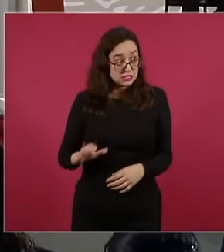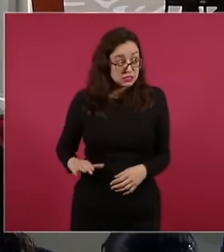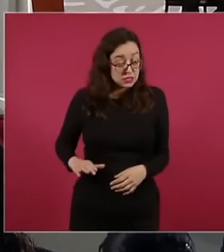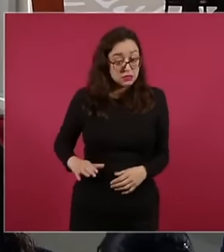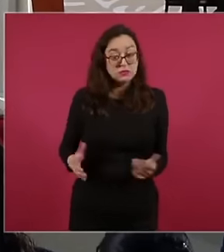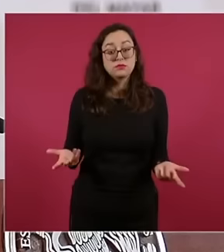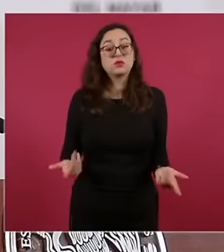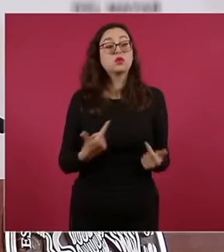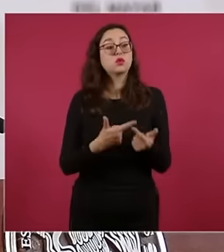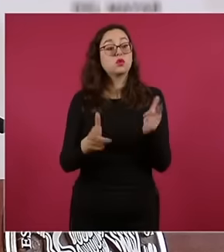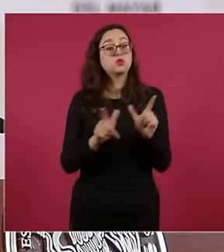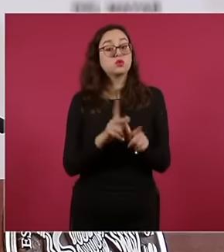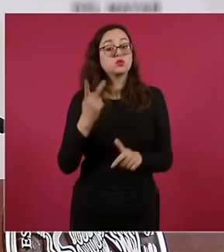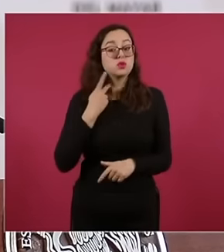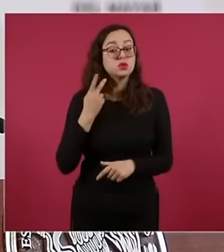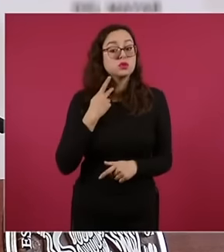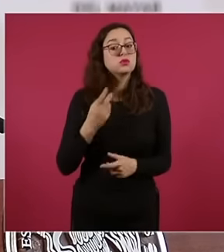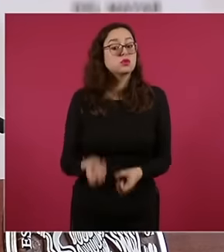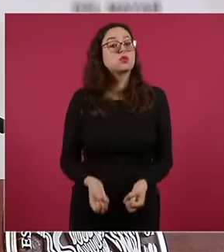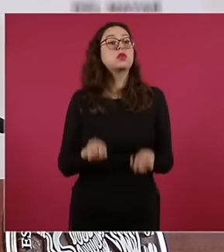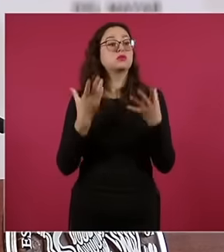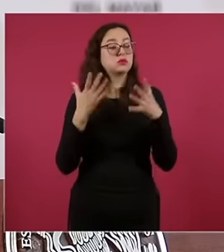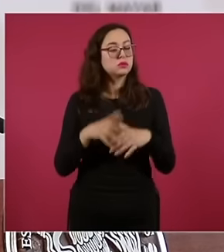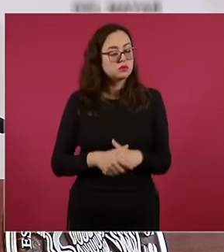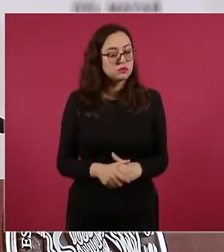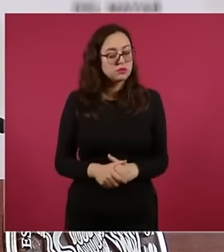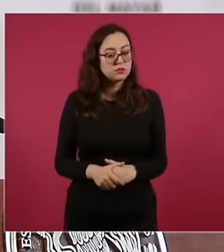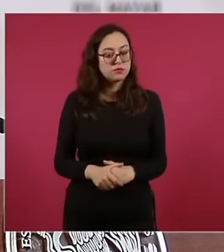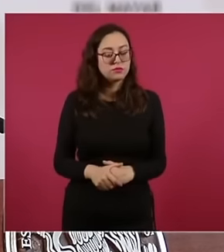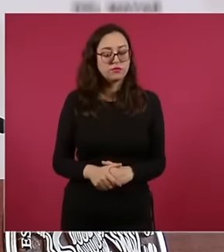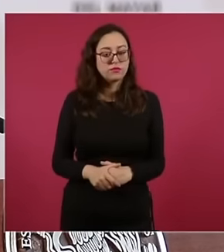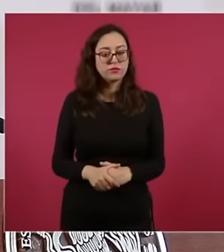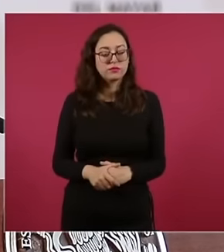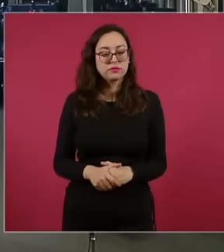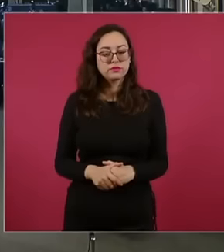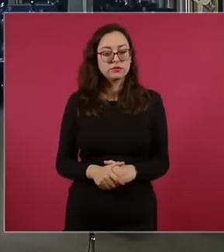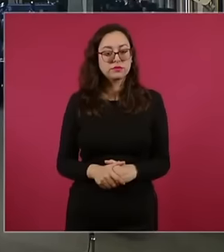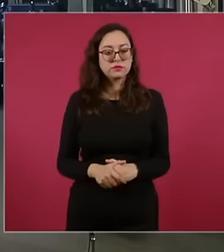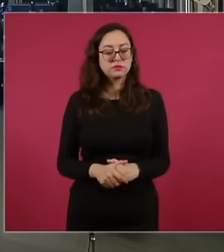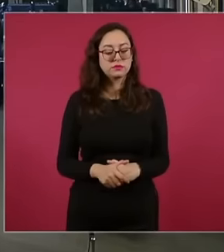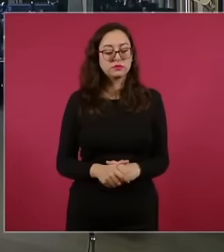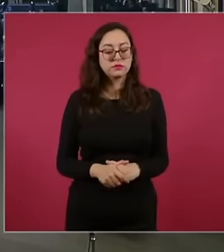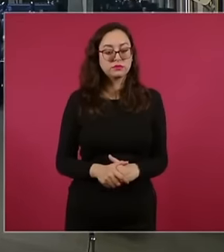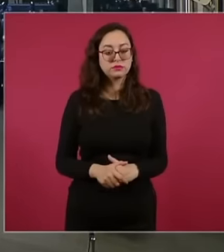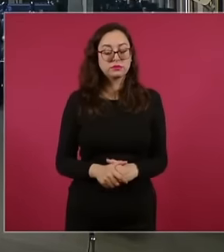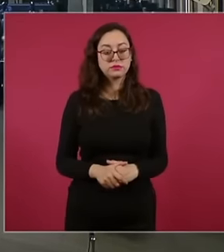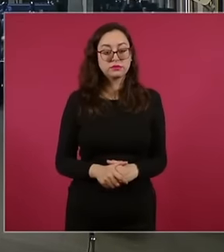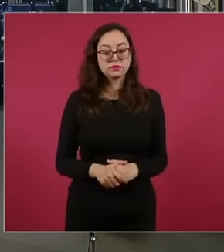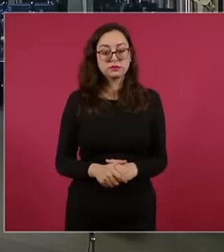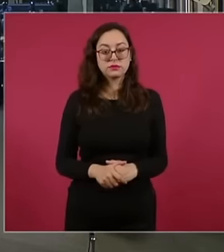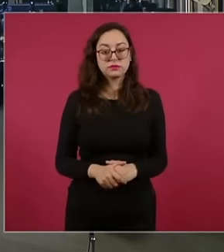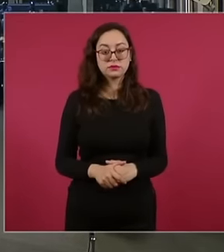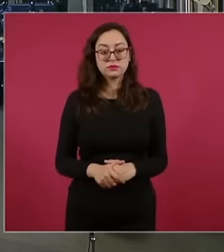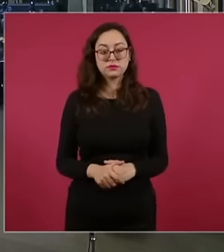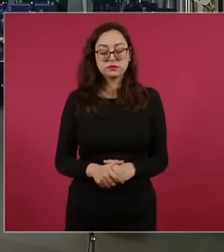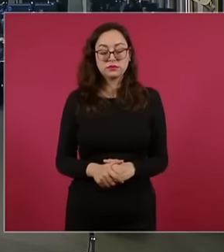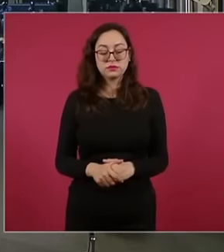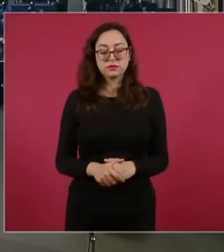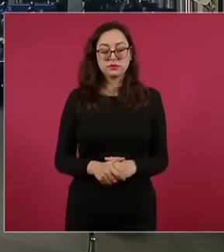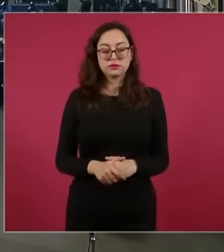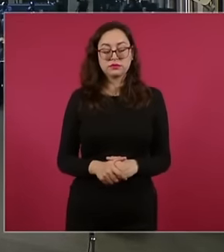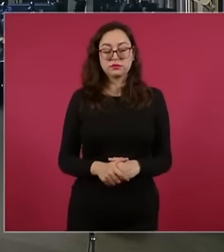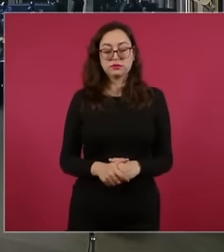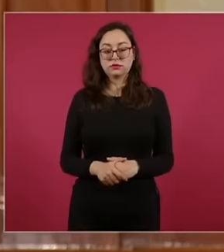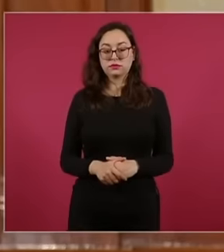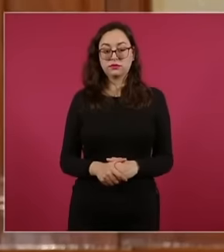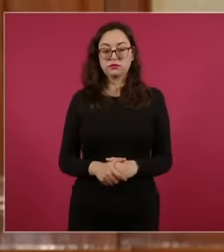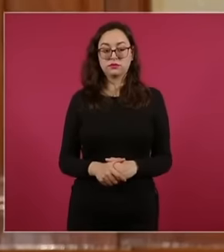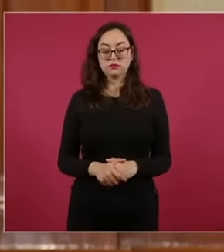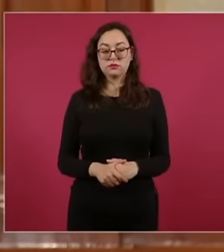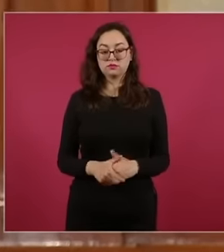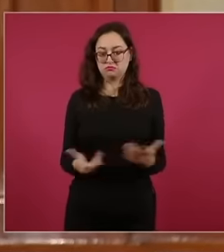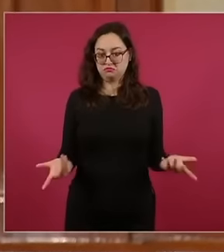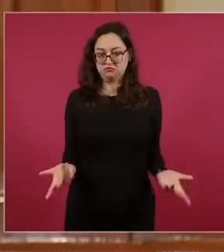parties, as they are coalitions, well, everyone has